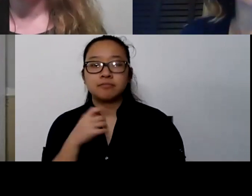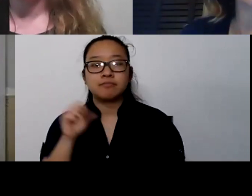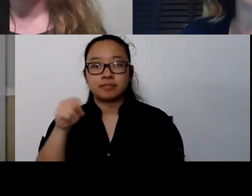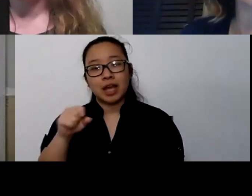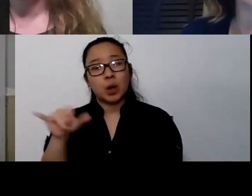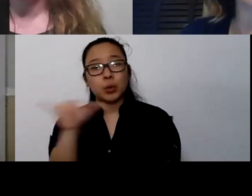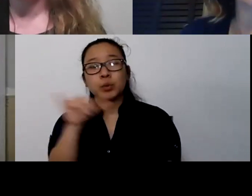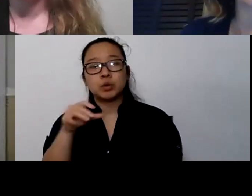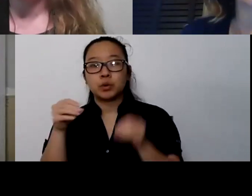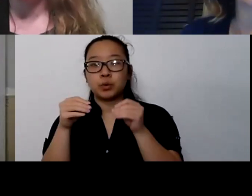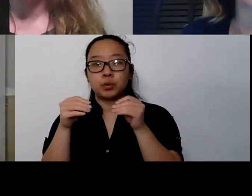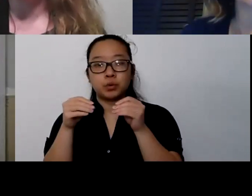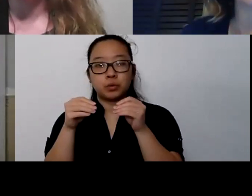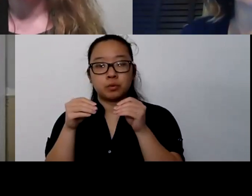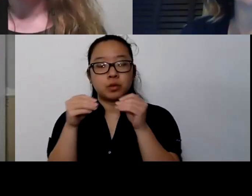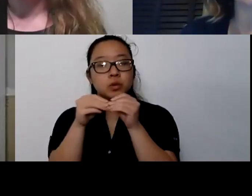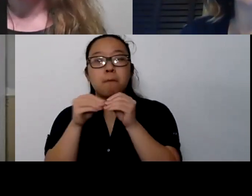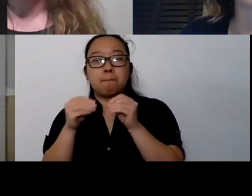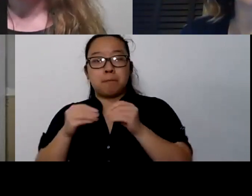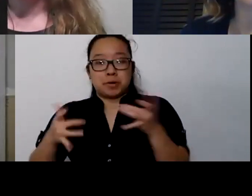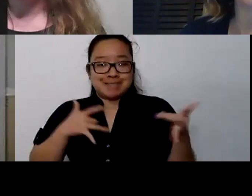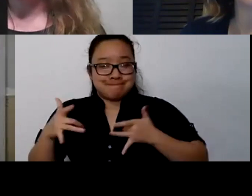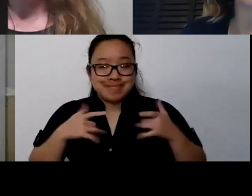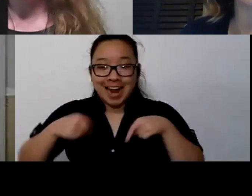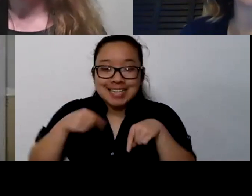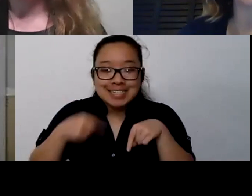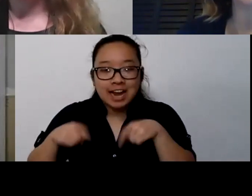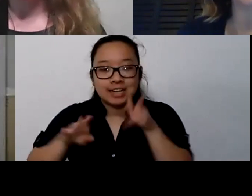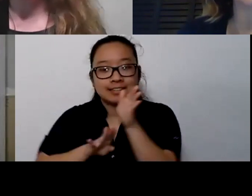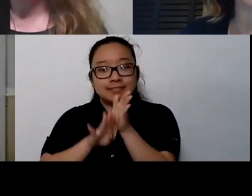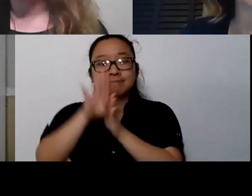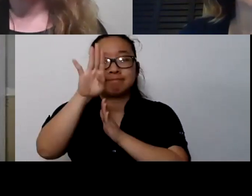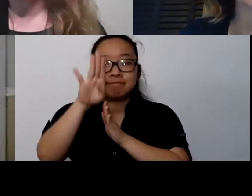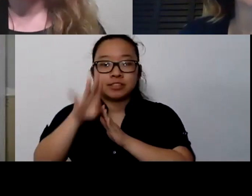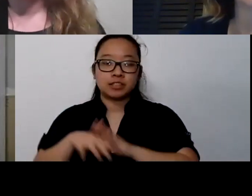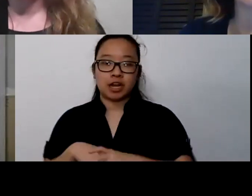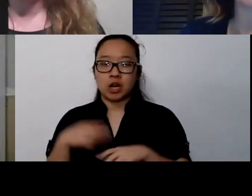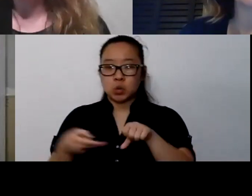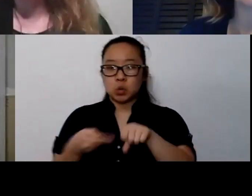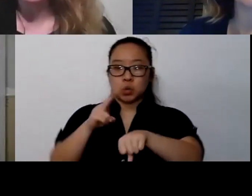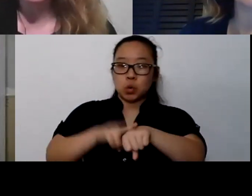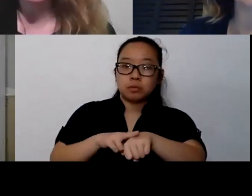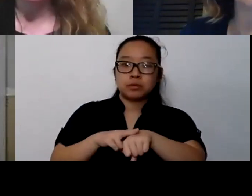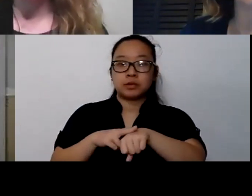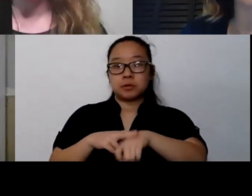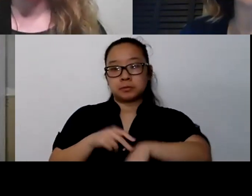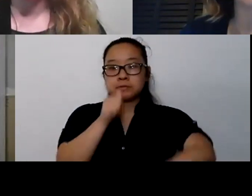as far as what people are experiencing. And those normal coping tools are just ripped away